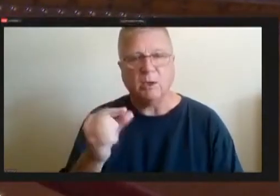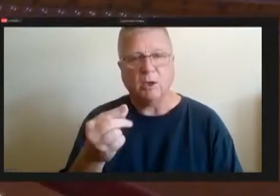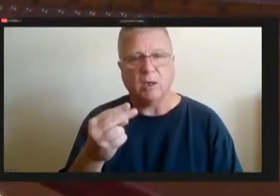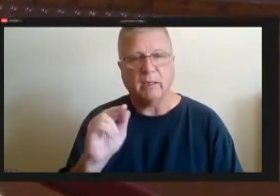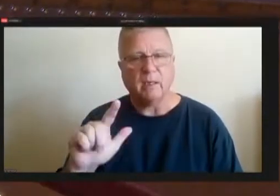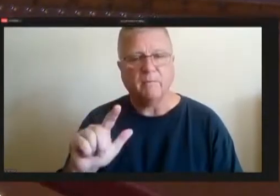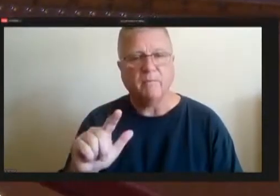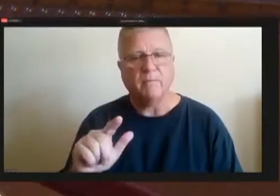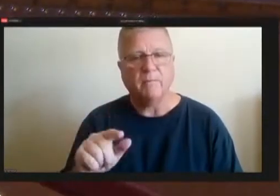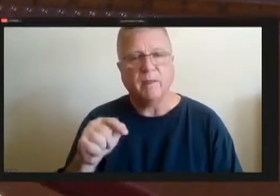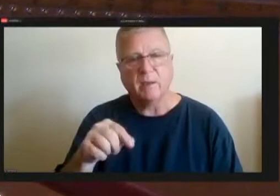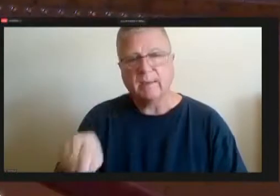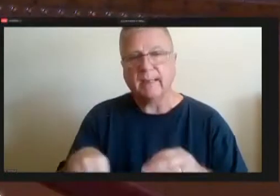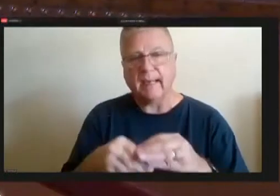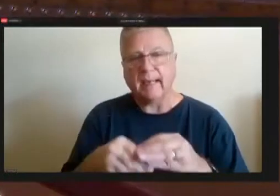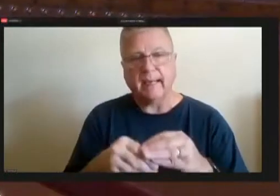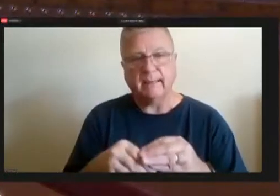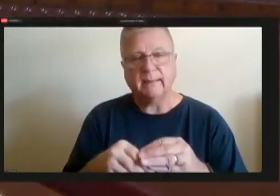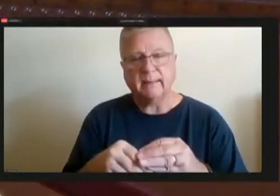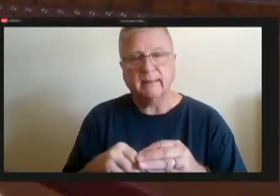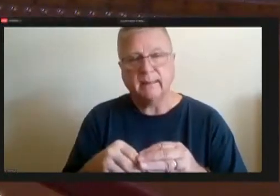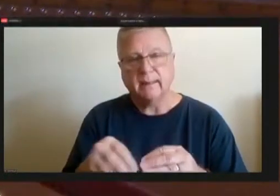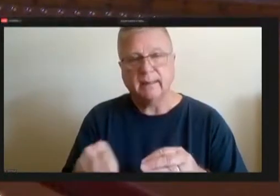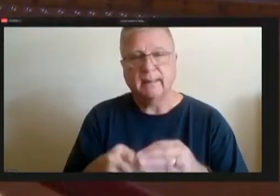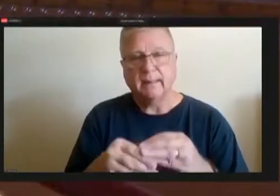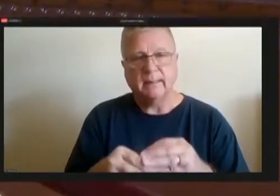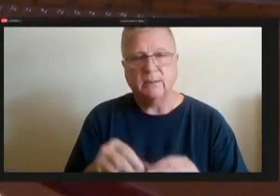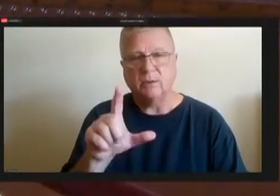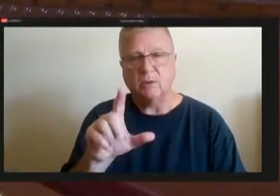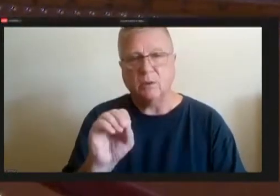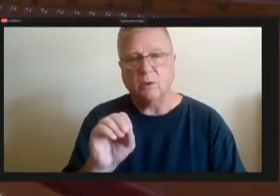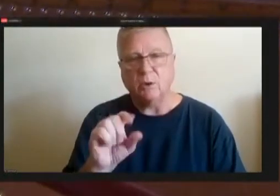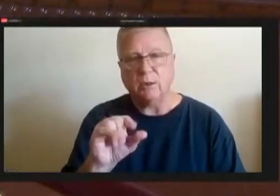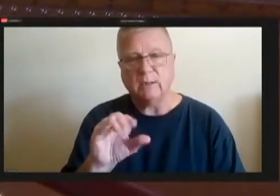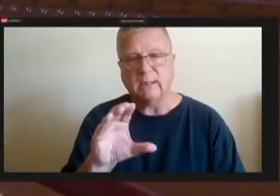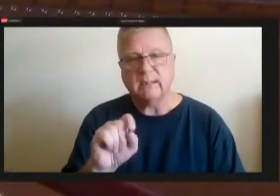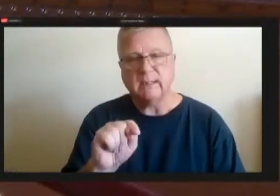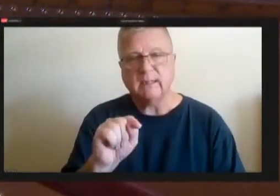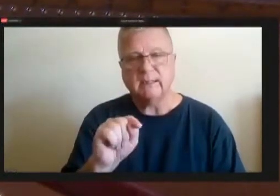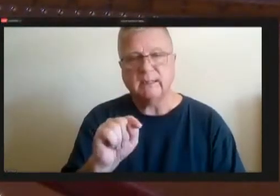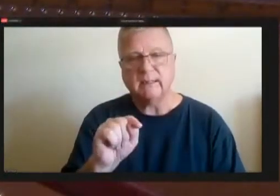This ads and additional logistics manager to the Department of Public Works, and also